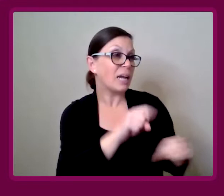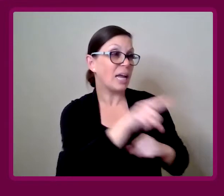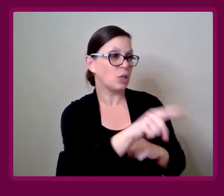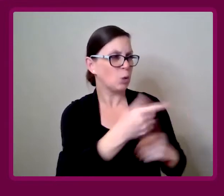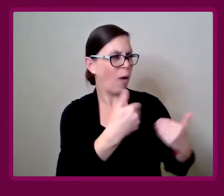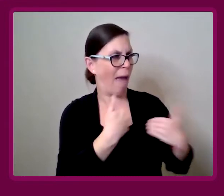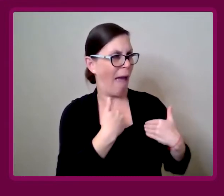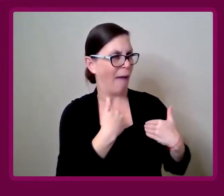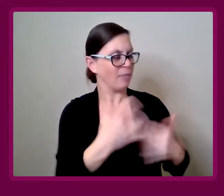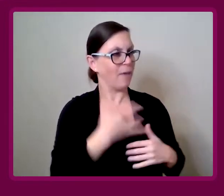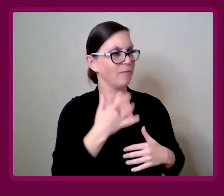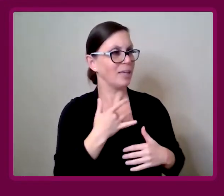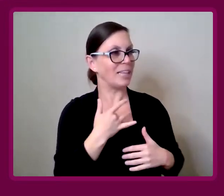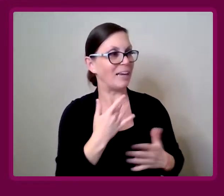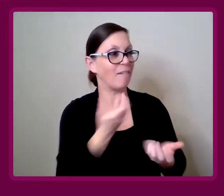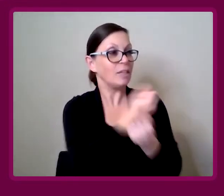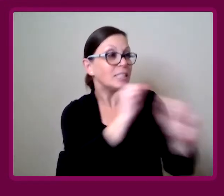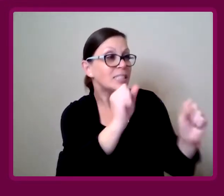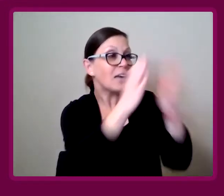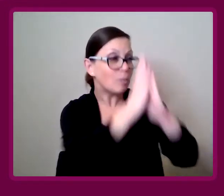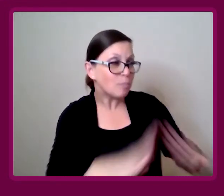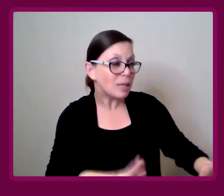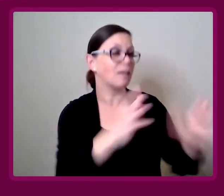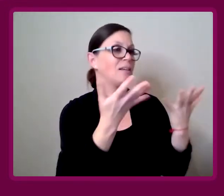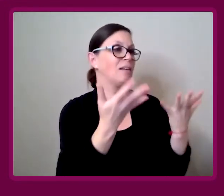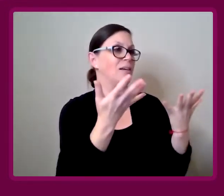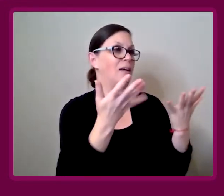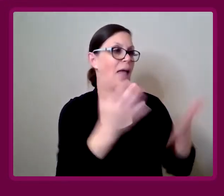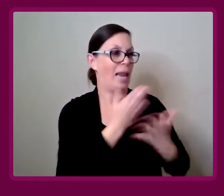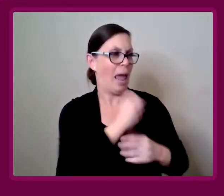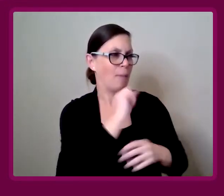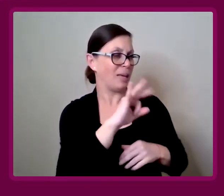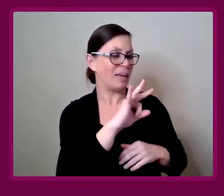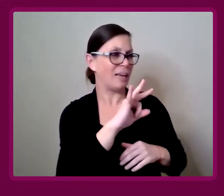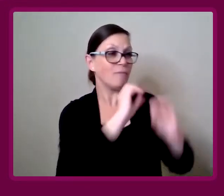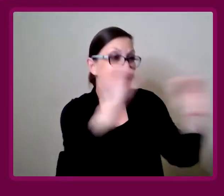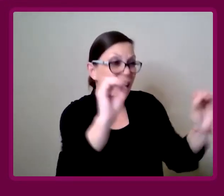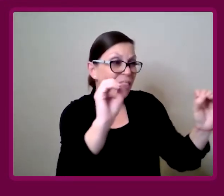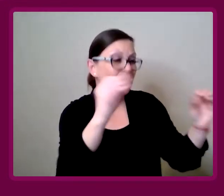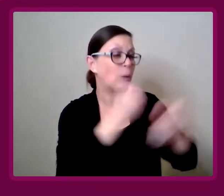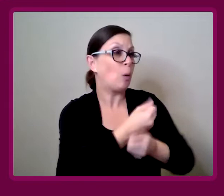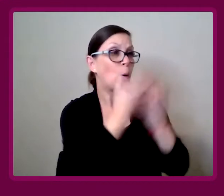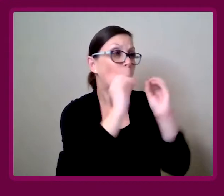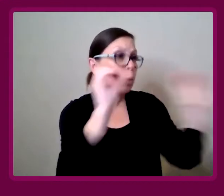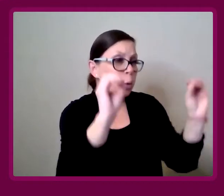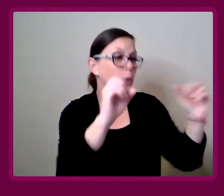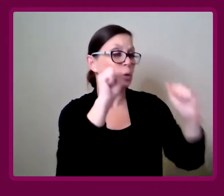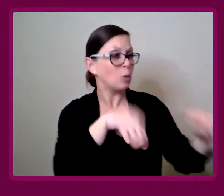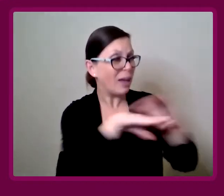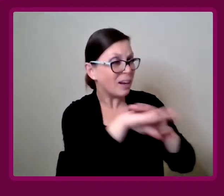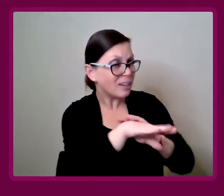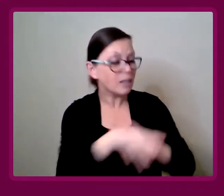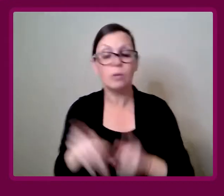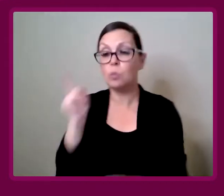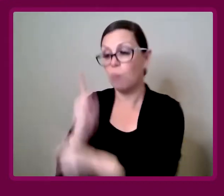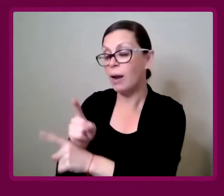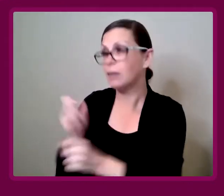Where can you even have that sense of refuge and peacefulness and happiness, when everything is so inaccessible? Amy Francis-Smith: Yeah, completely.